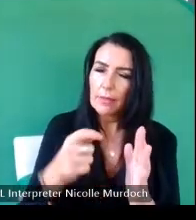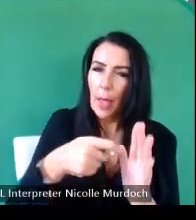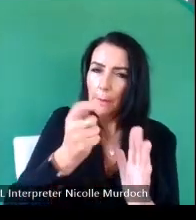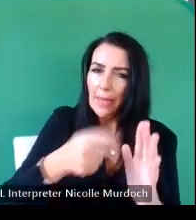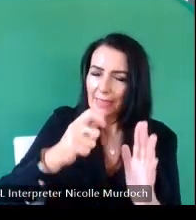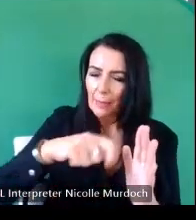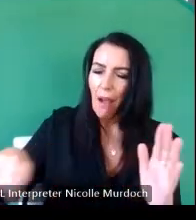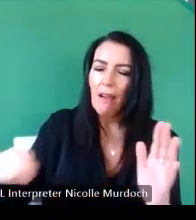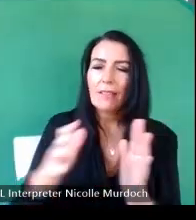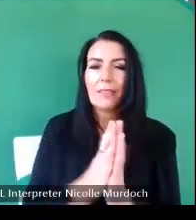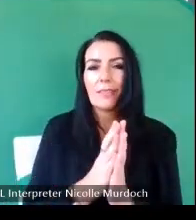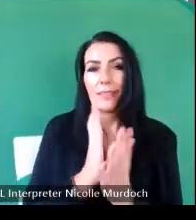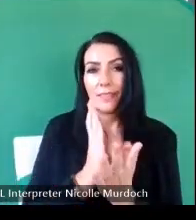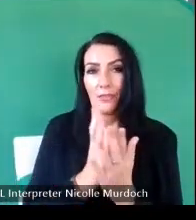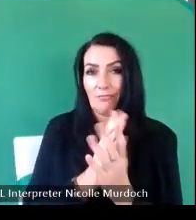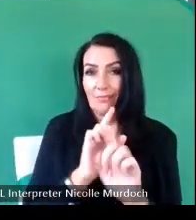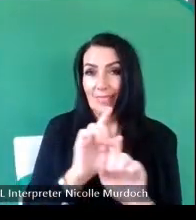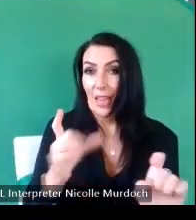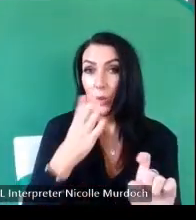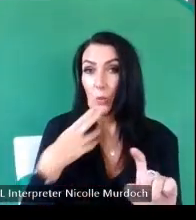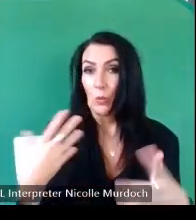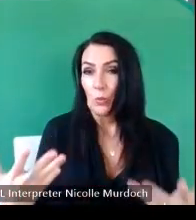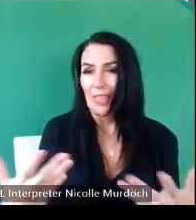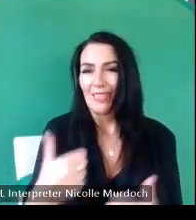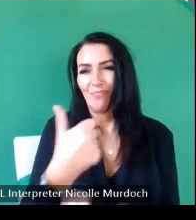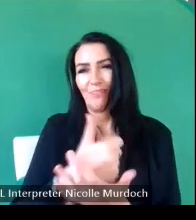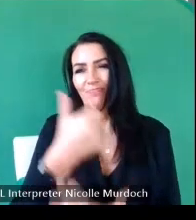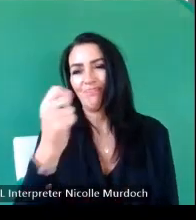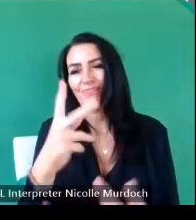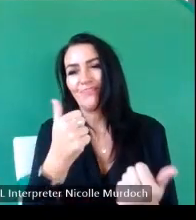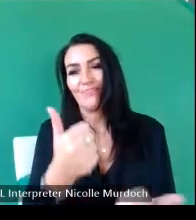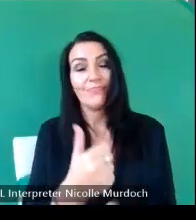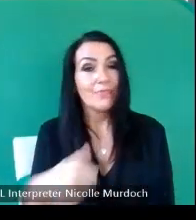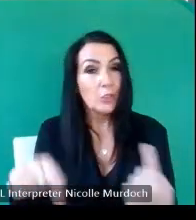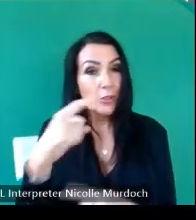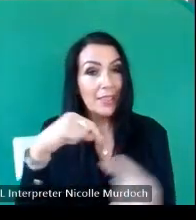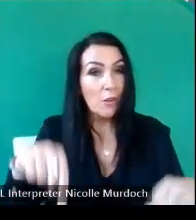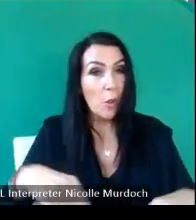still and it's still in use today brilliant okay are you around all day I am brilliant so